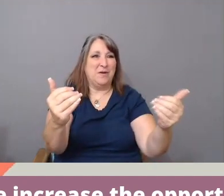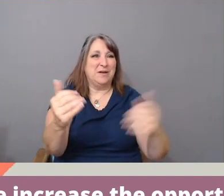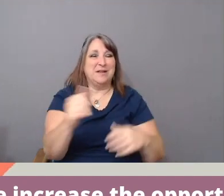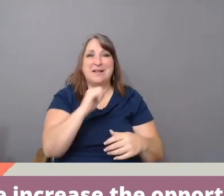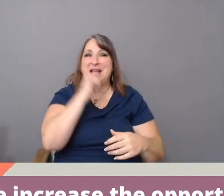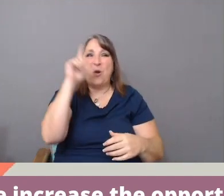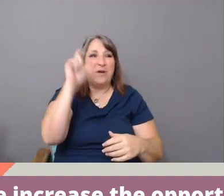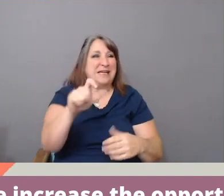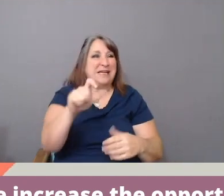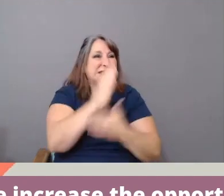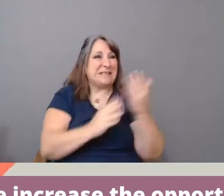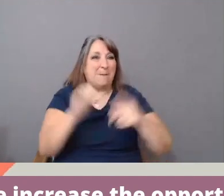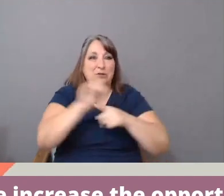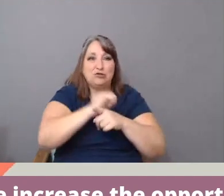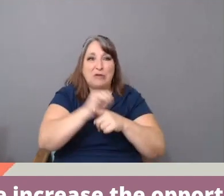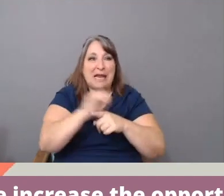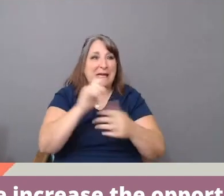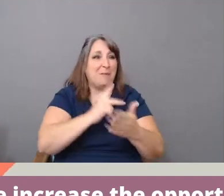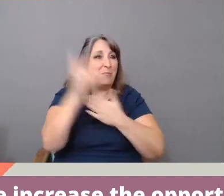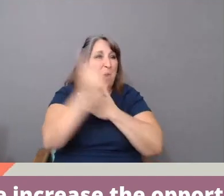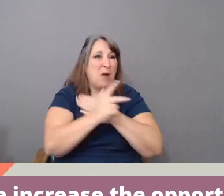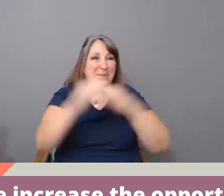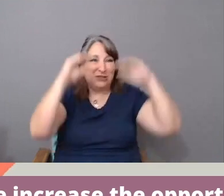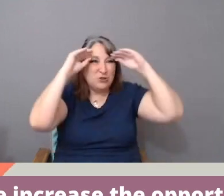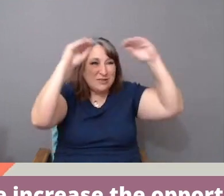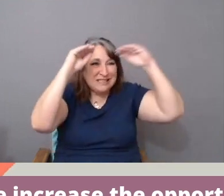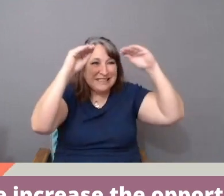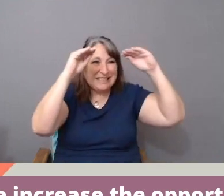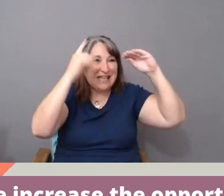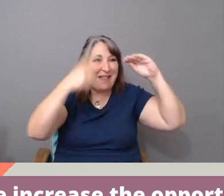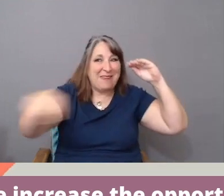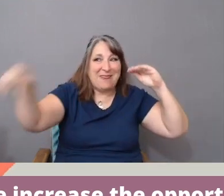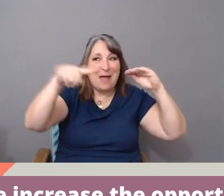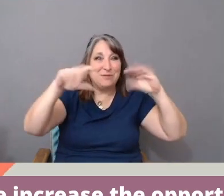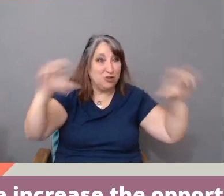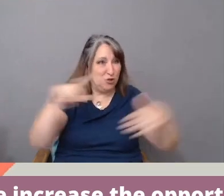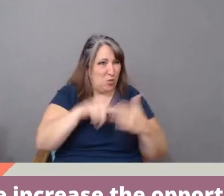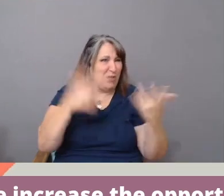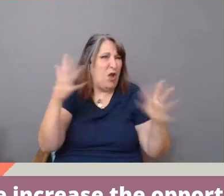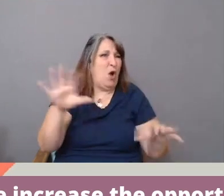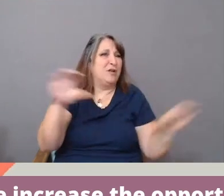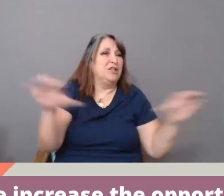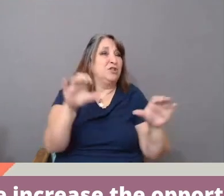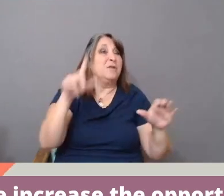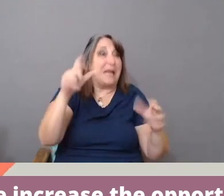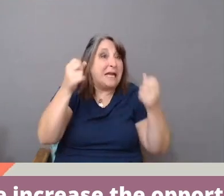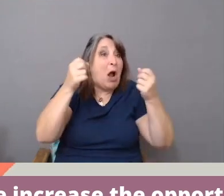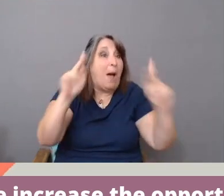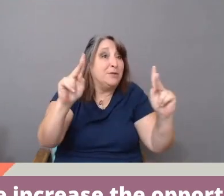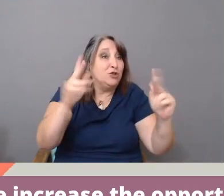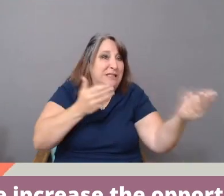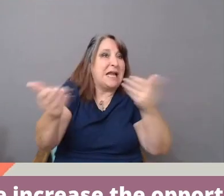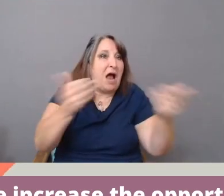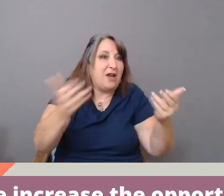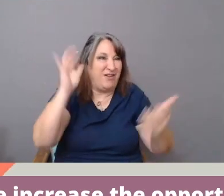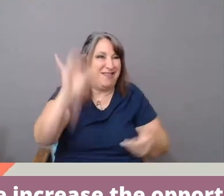them how to do what they do. They need opportunities, and they need to be hired, right now today.